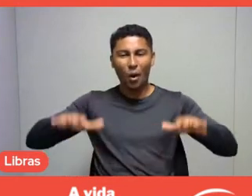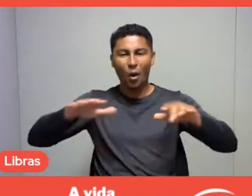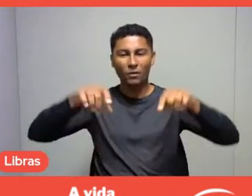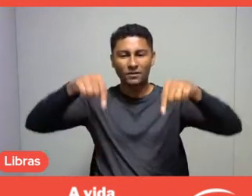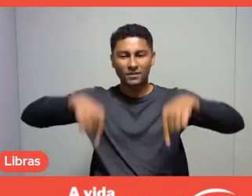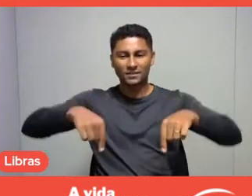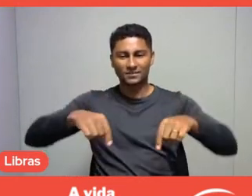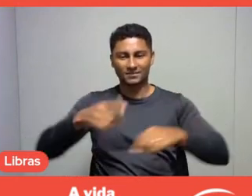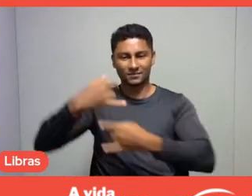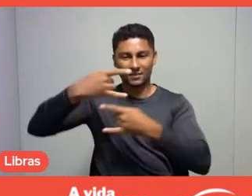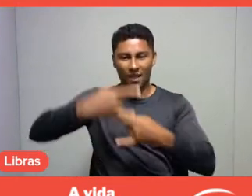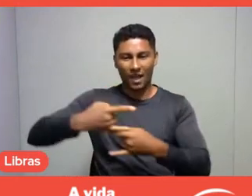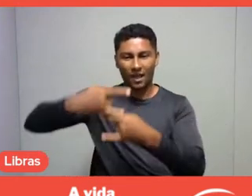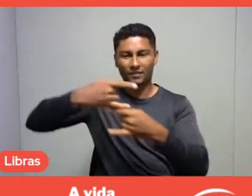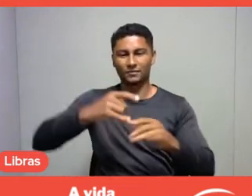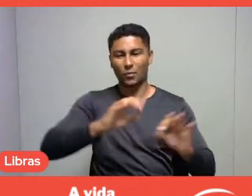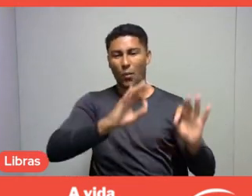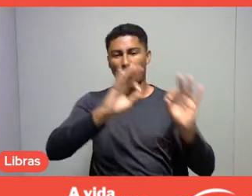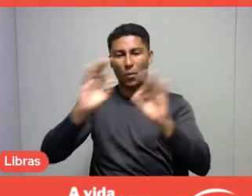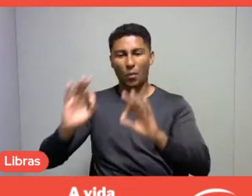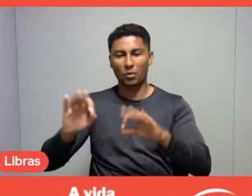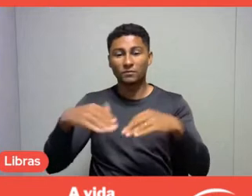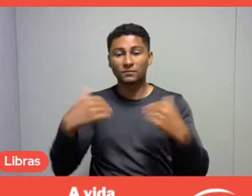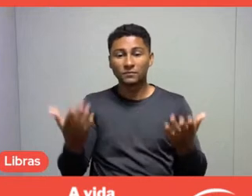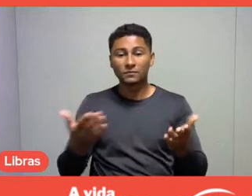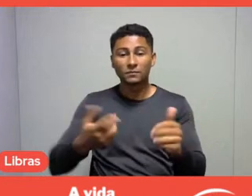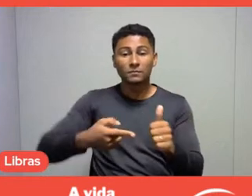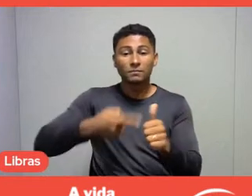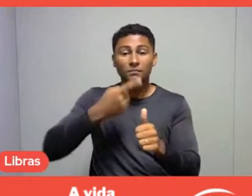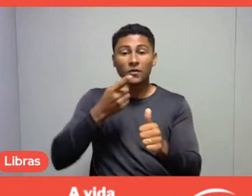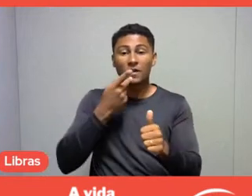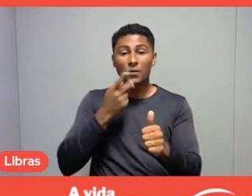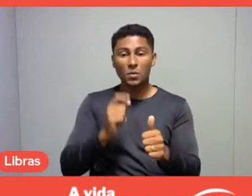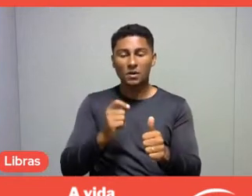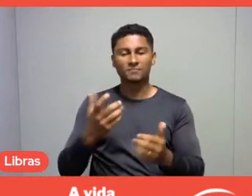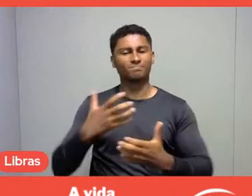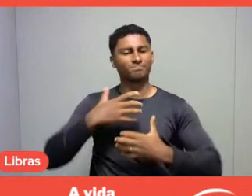Initially, I would like to emphasize my joy about sharing this conversation